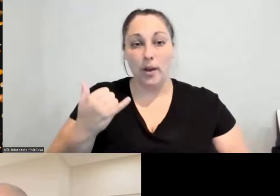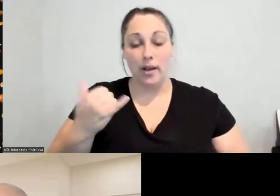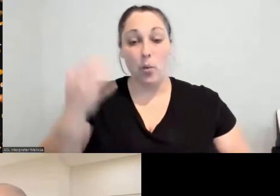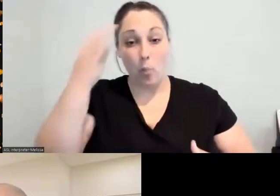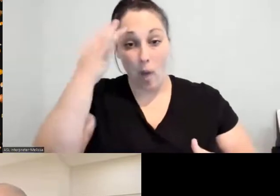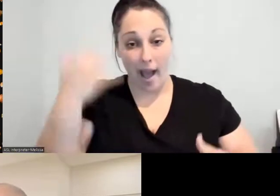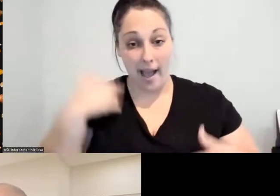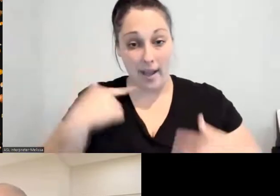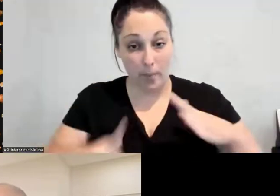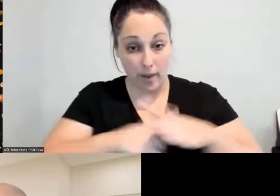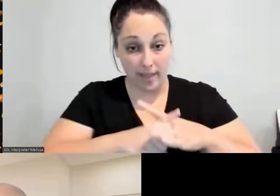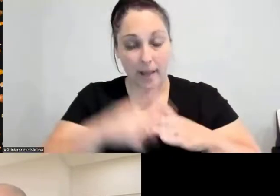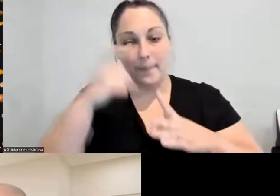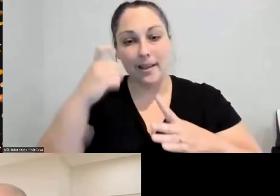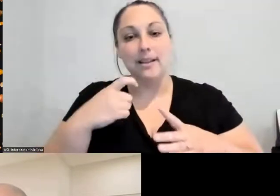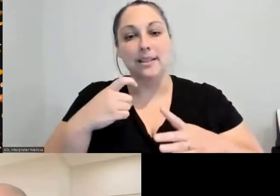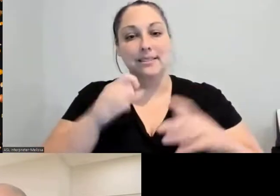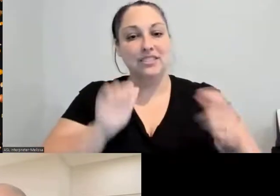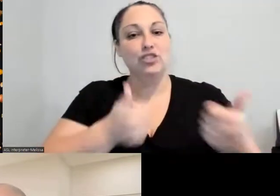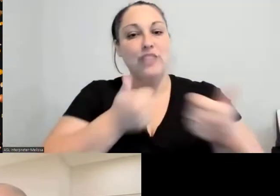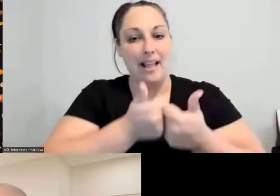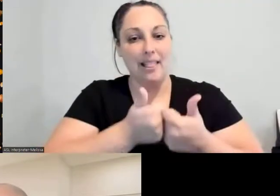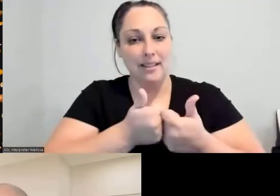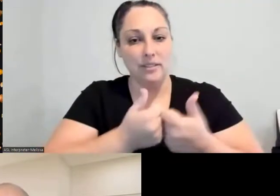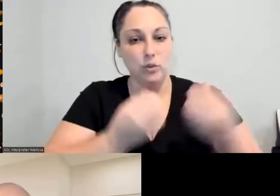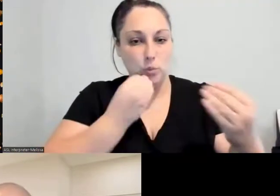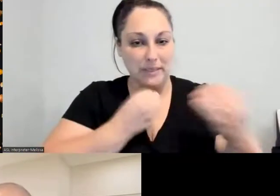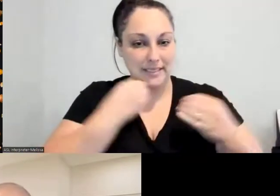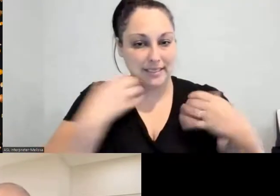We find this today in black communities as well.